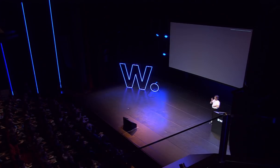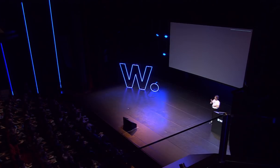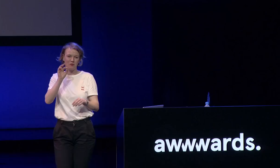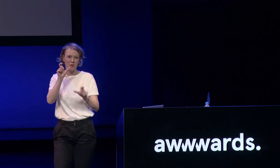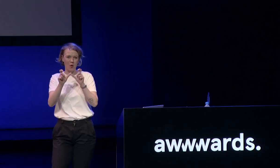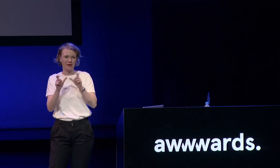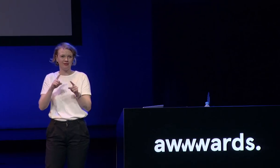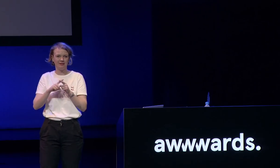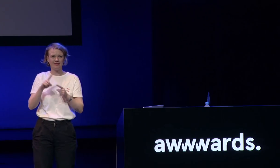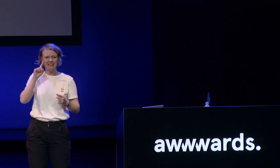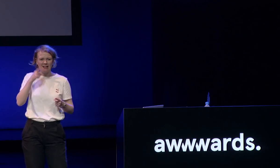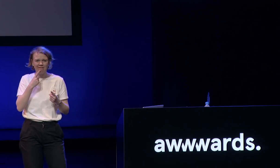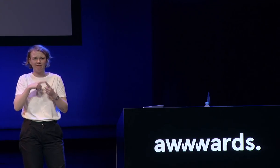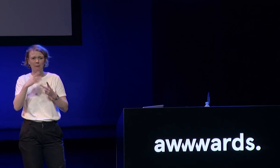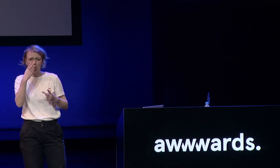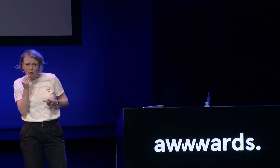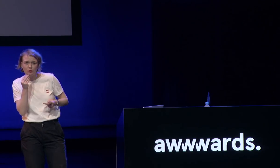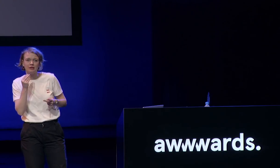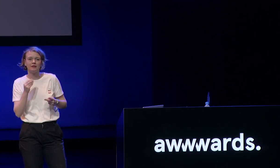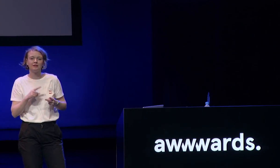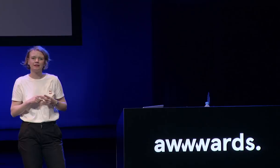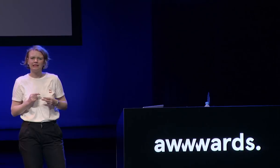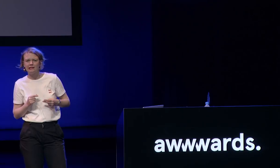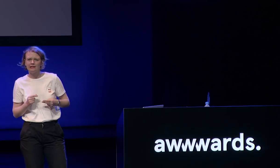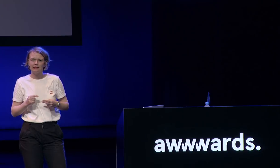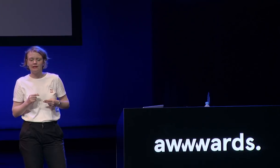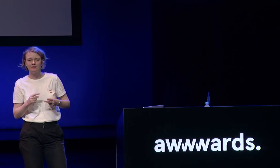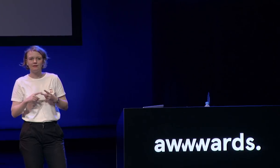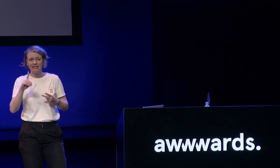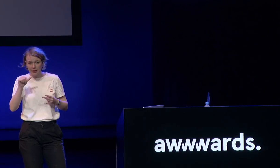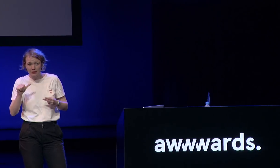agree with there is a bit of a poor choice in words like disabled community